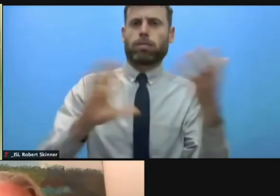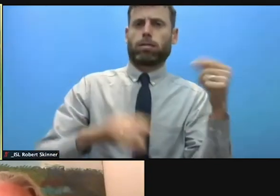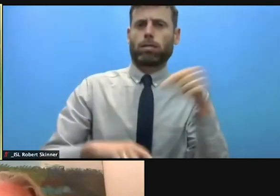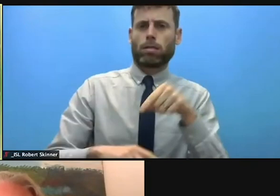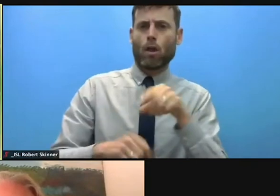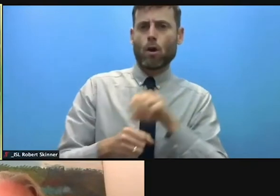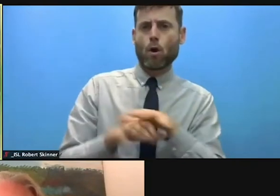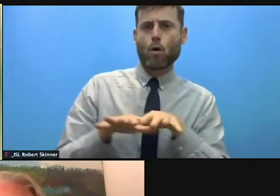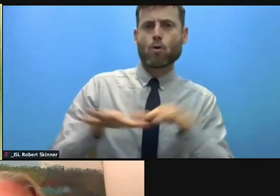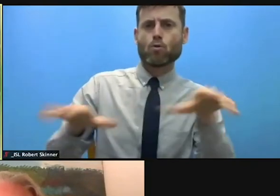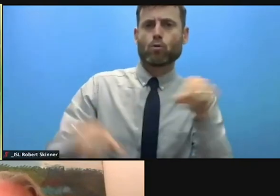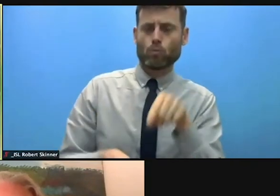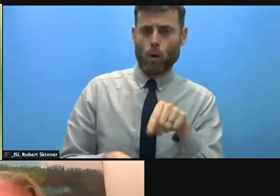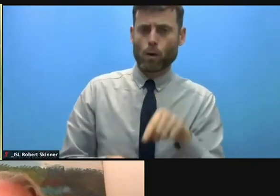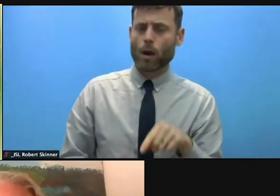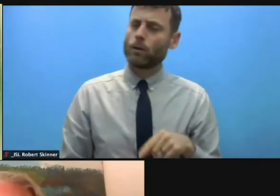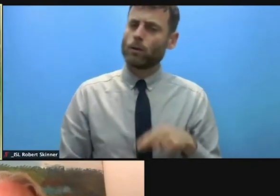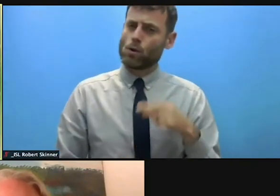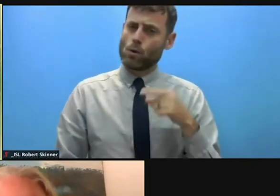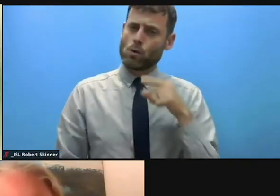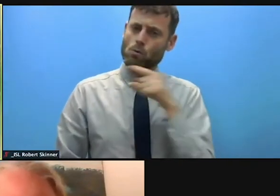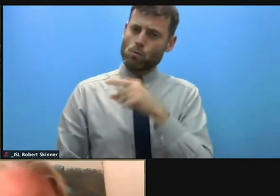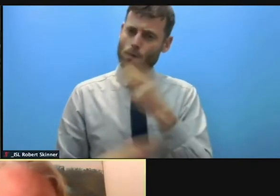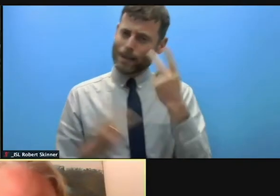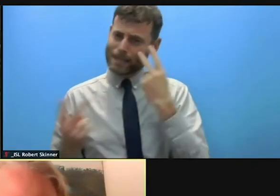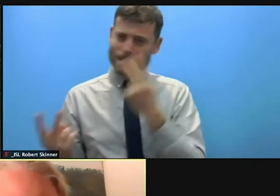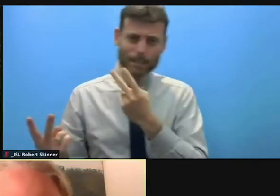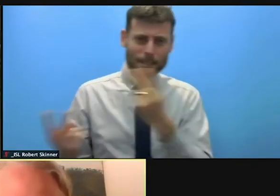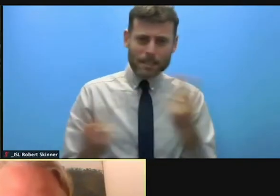that Jan Egeland has been talking about. >> Anna Jardfelt: Thank you so much let me